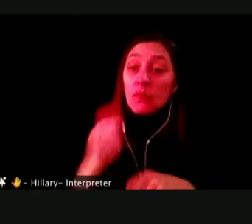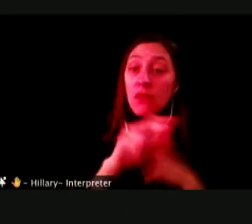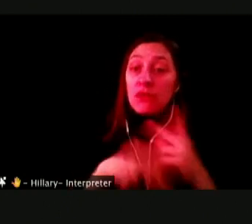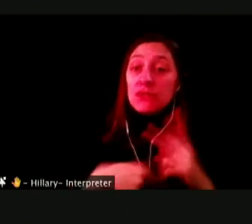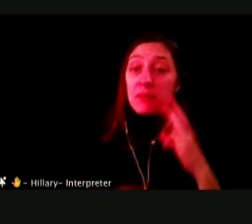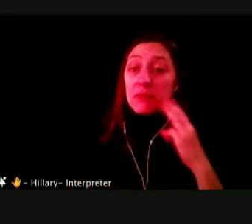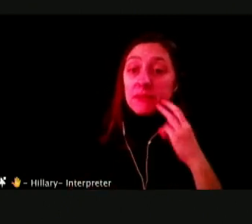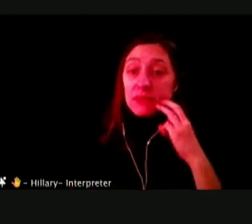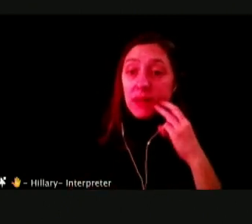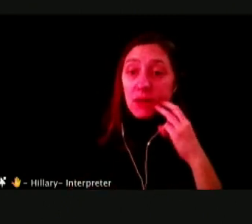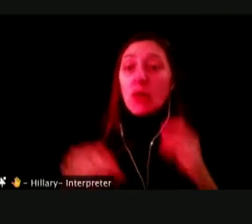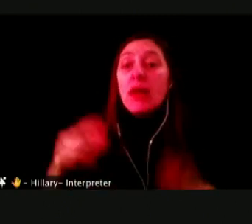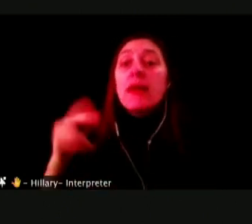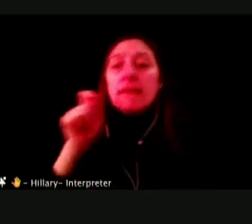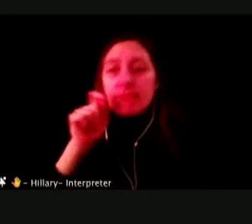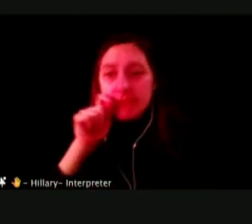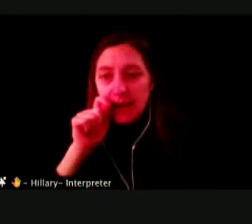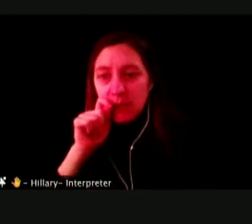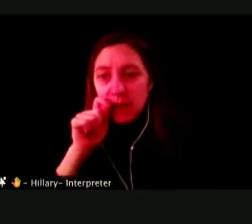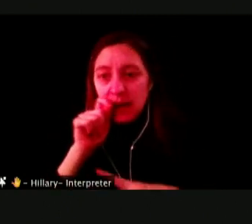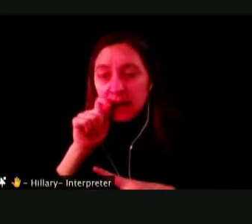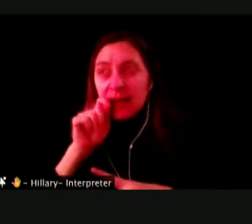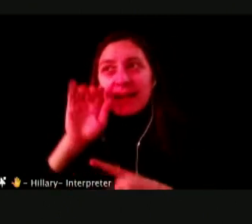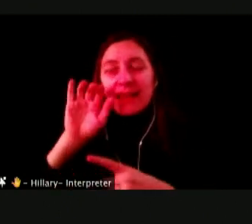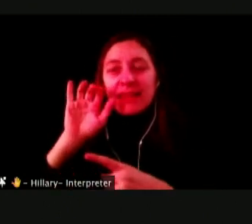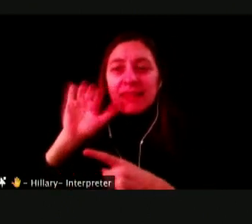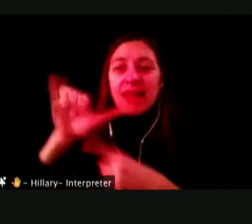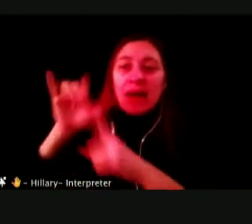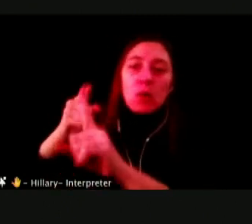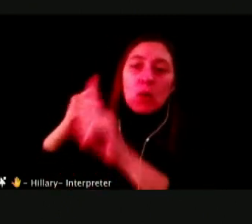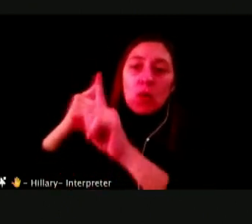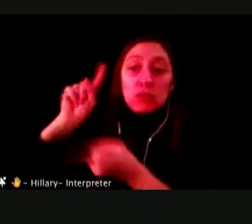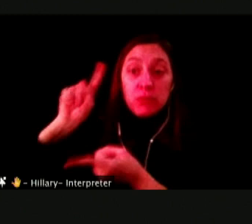VAPING IS POSSIBLE TO REDUCE THE CIGARETTE SMOKING.